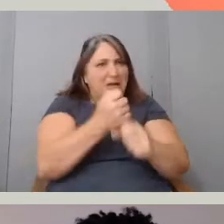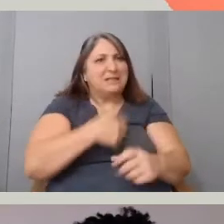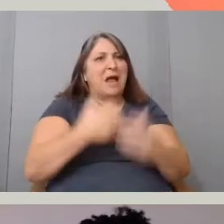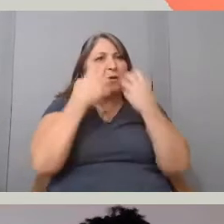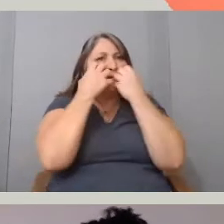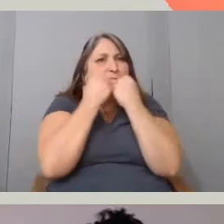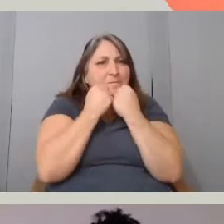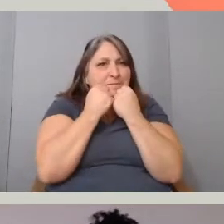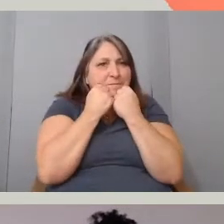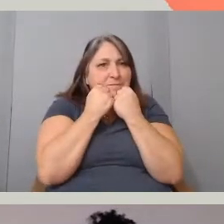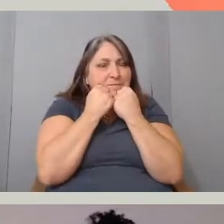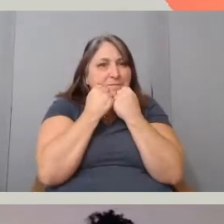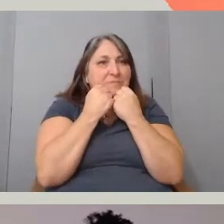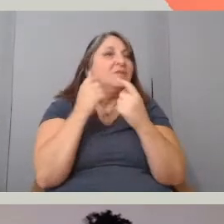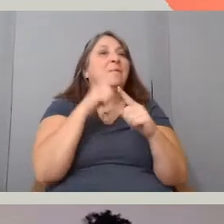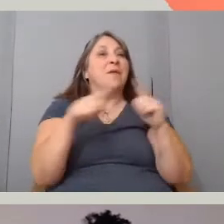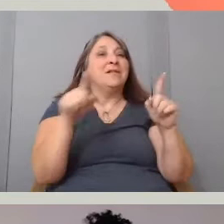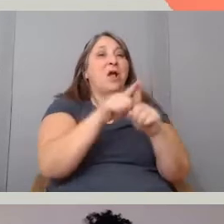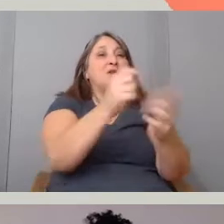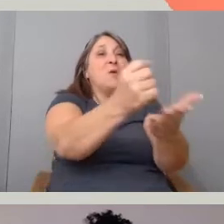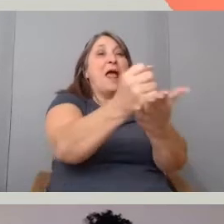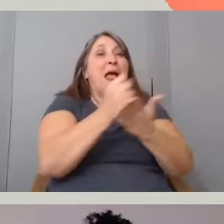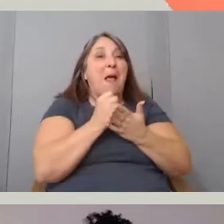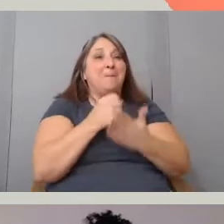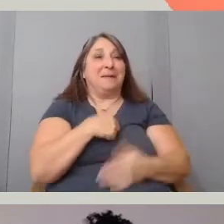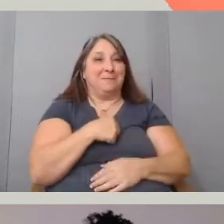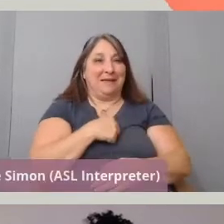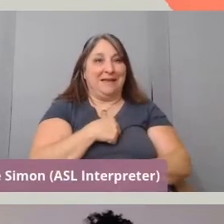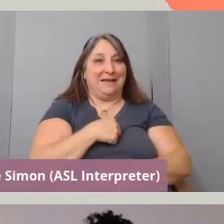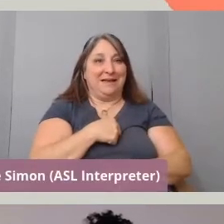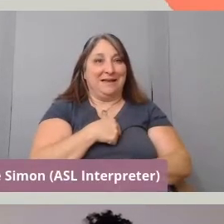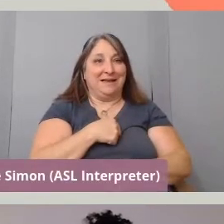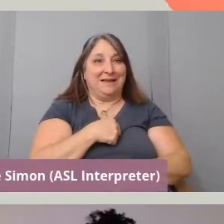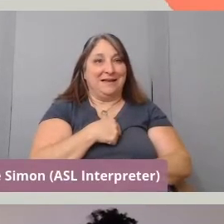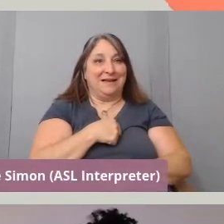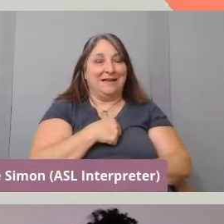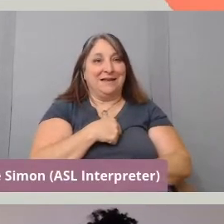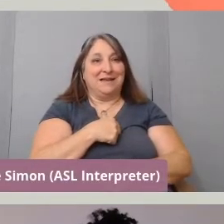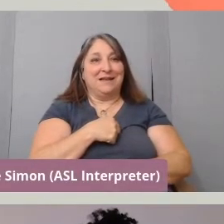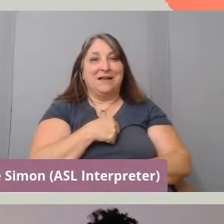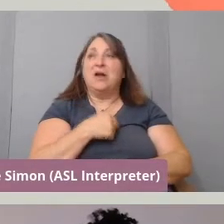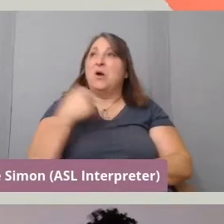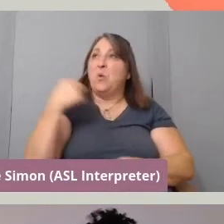but they are also helping me making it. I take, they are like, okay we are making this movie together.